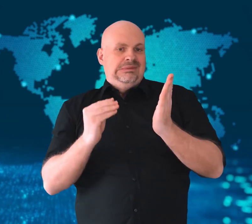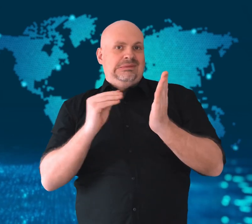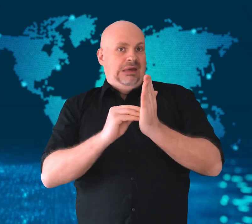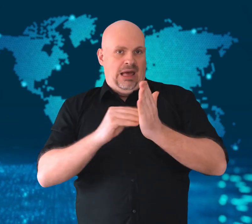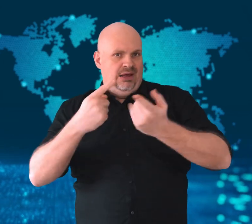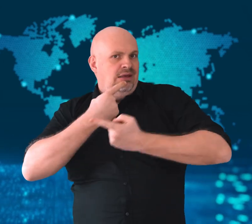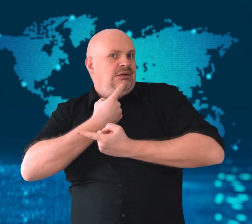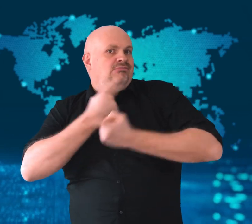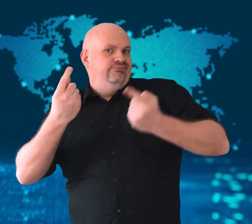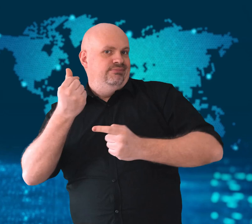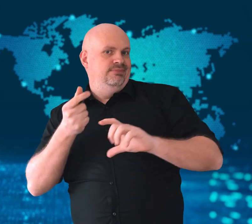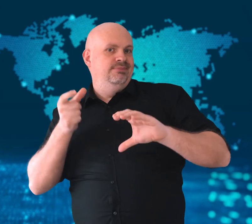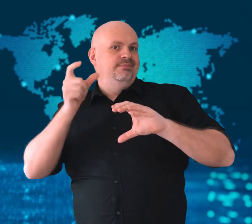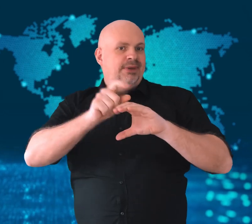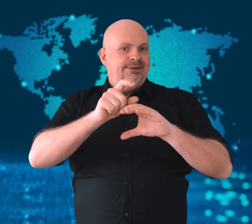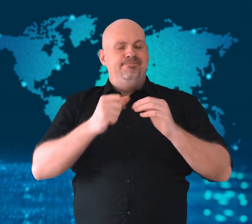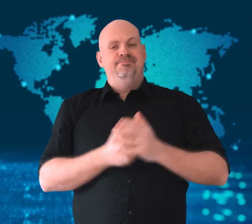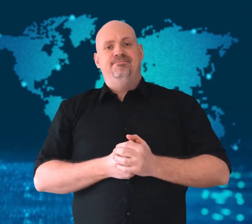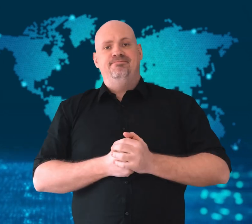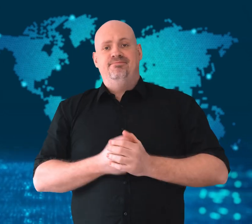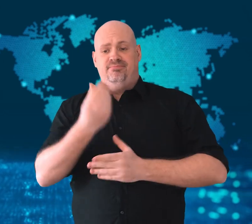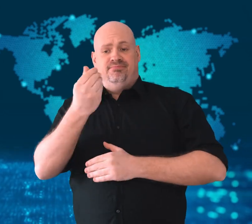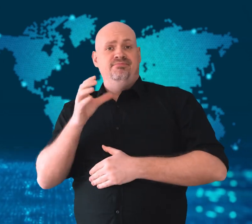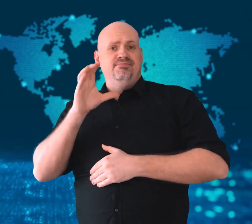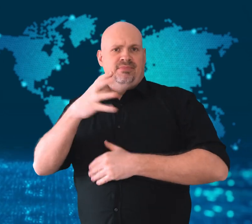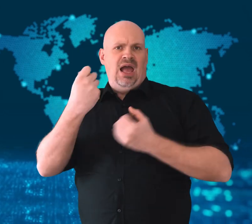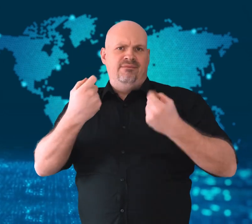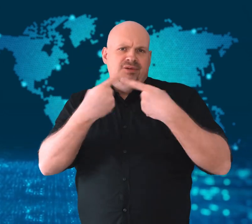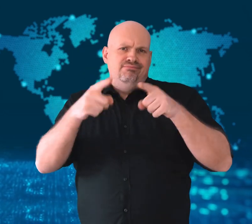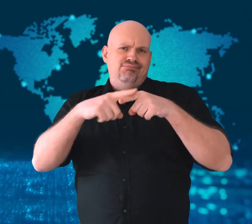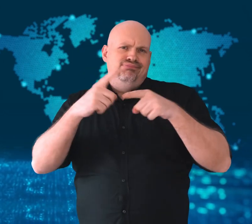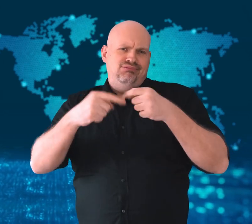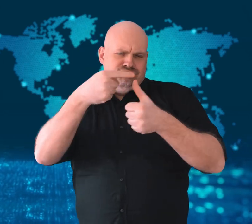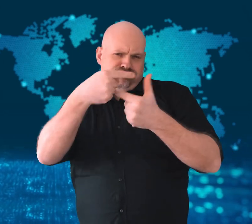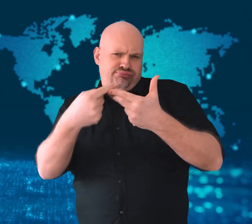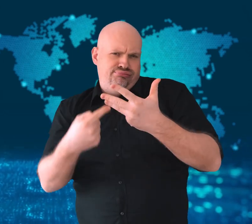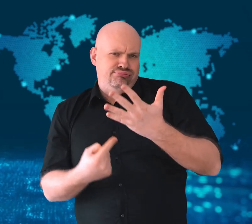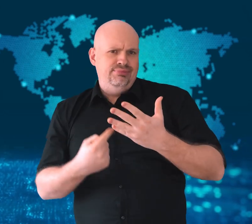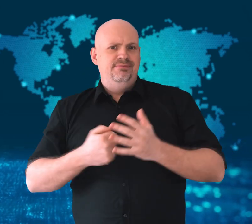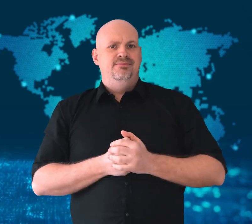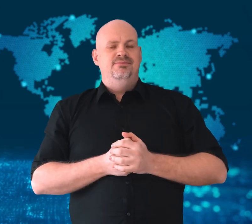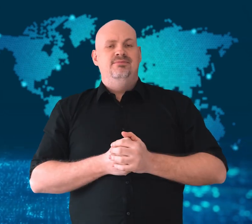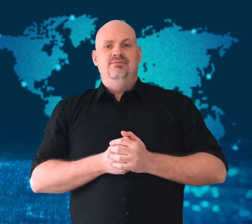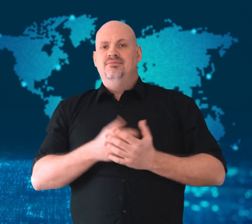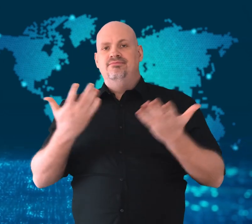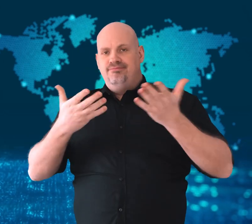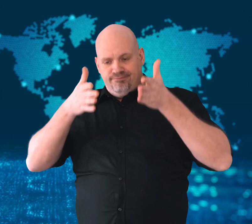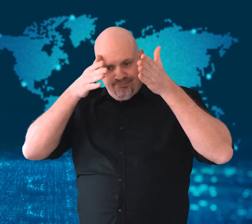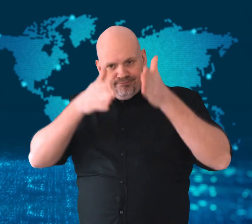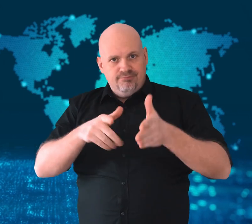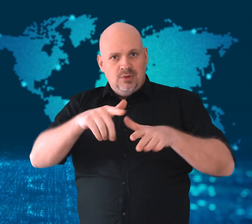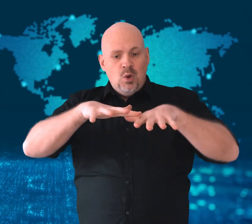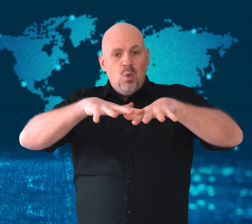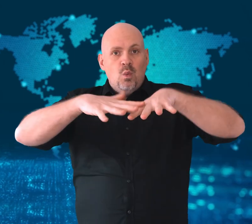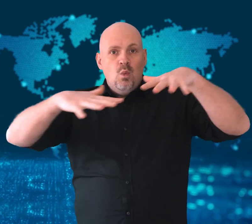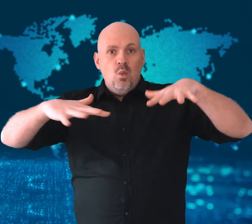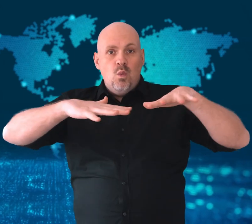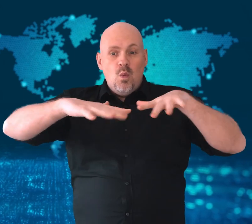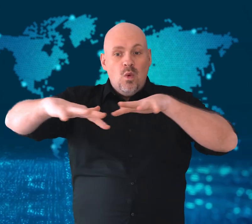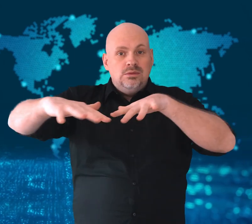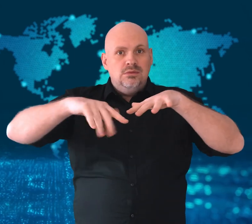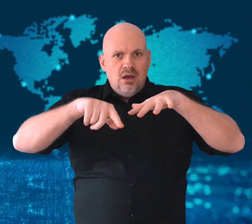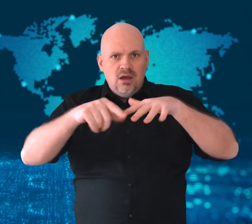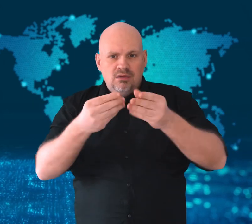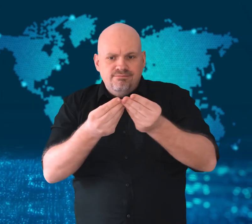Some of the money will help improve water quality in the reef.